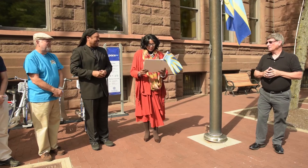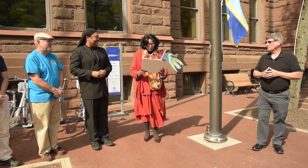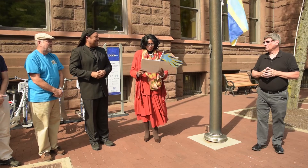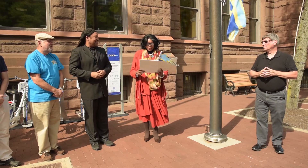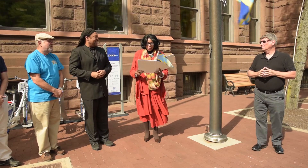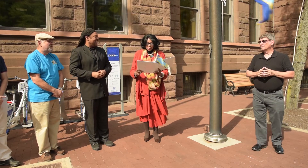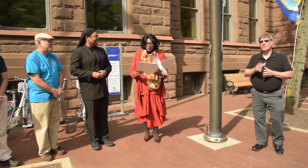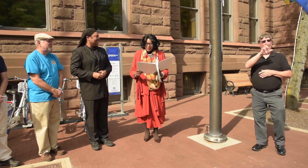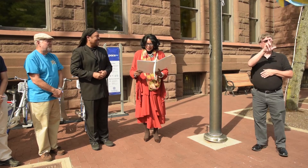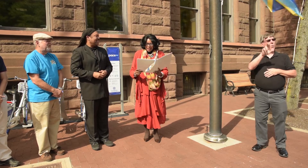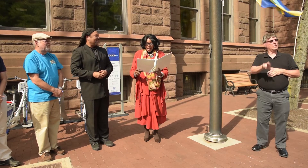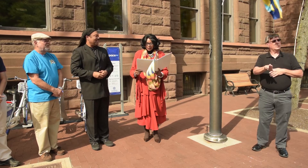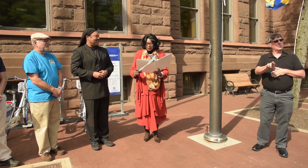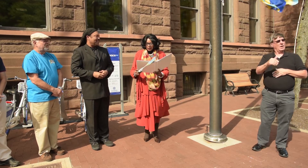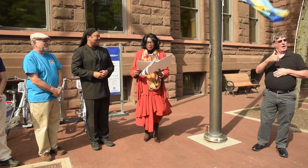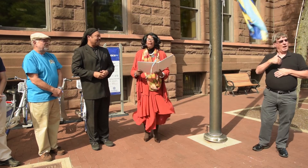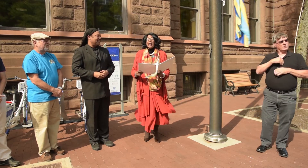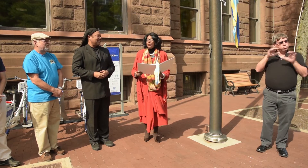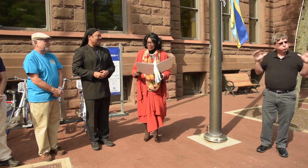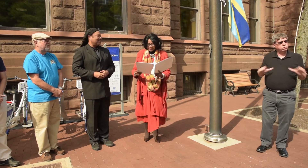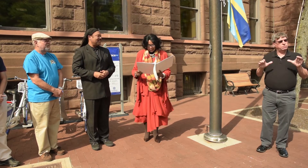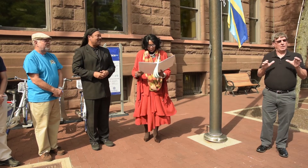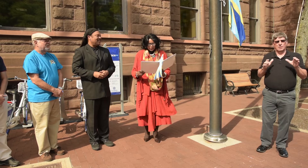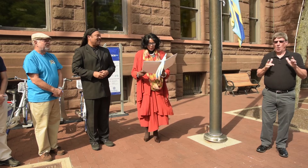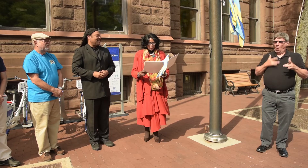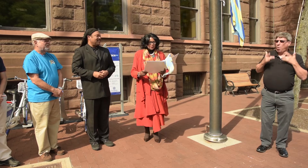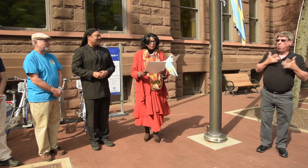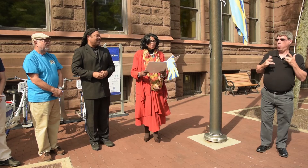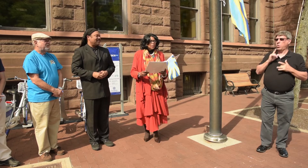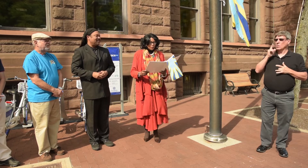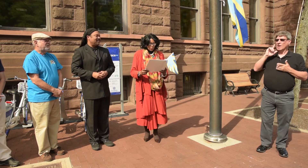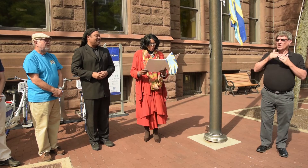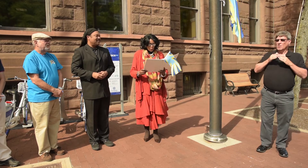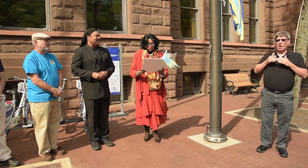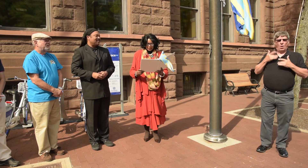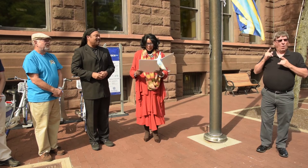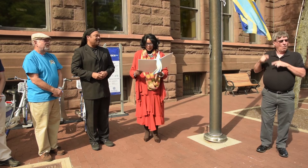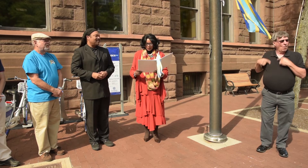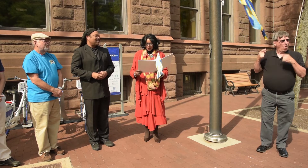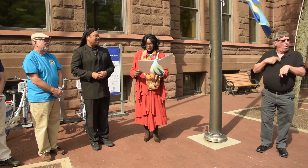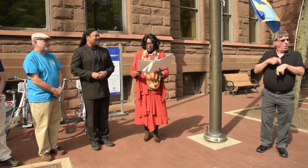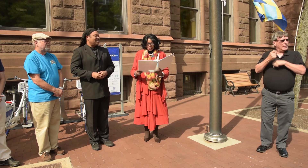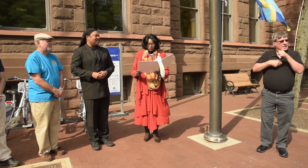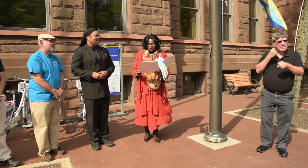Rochester has an active and vibrant deaf community for a long time. It's one of